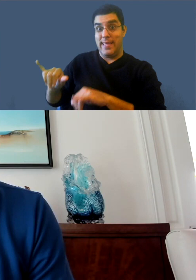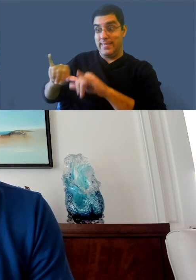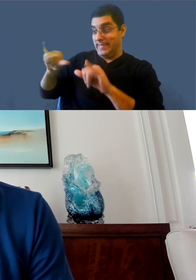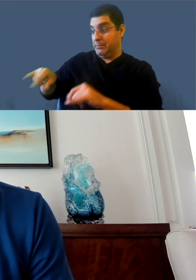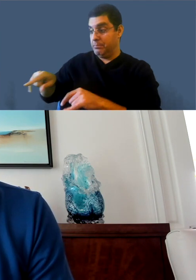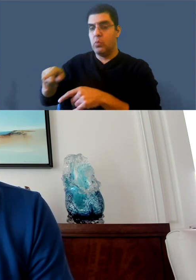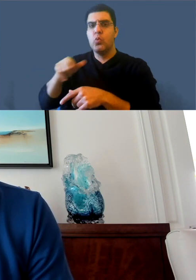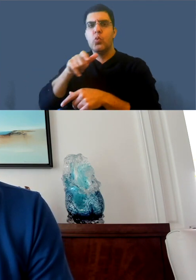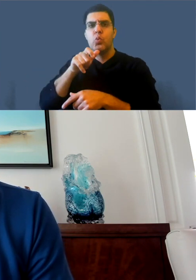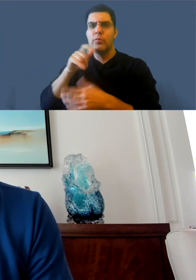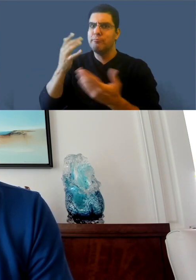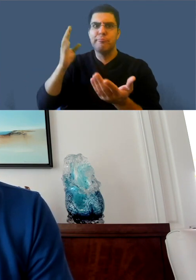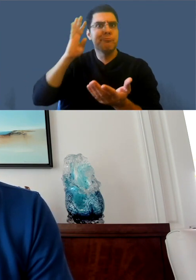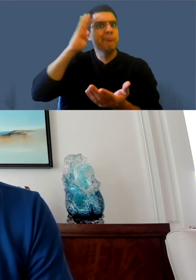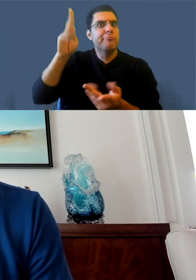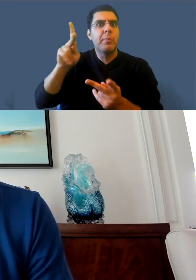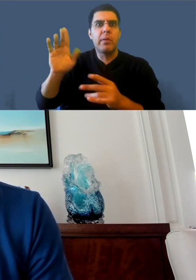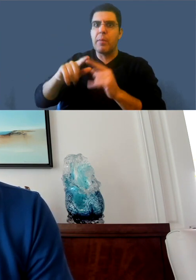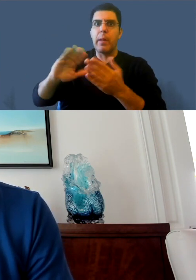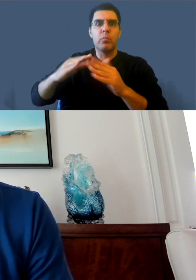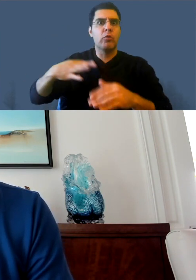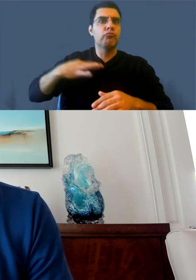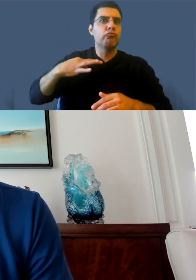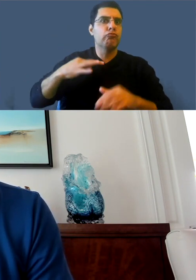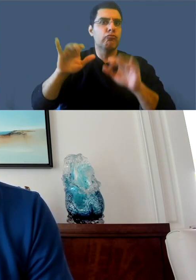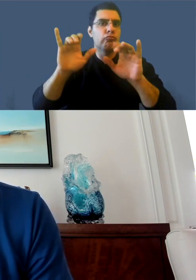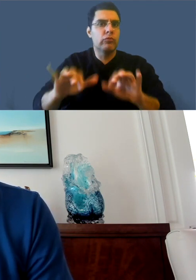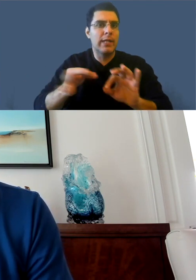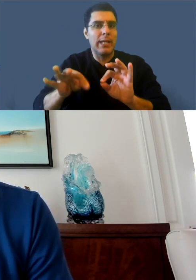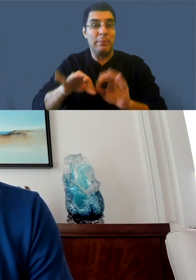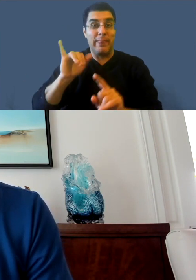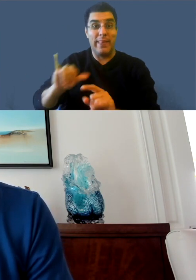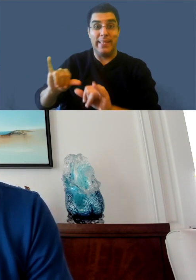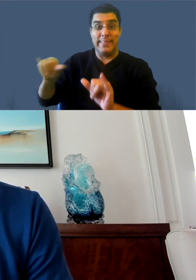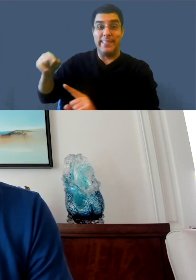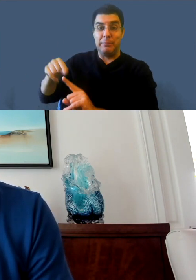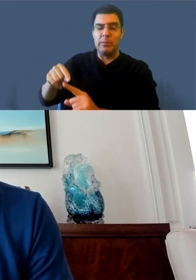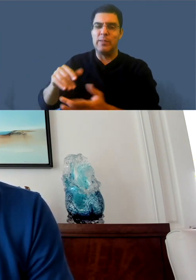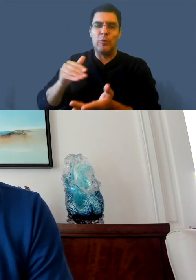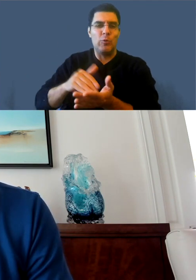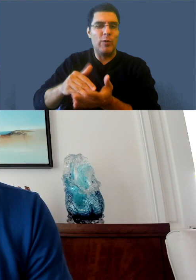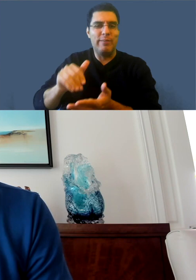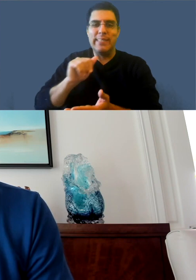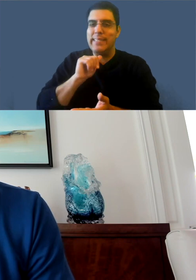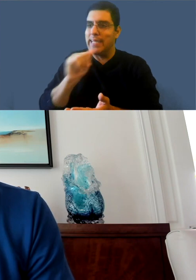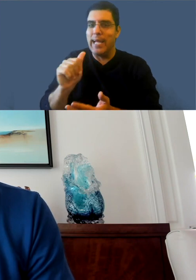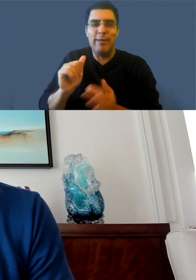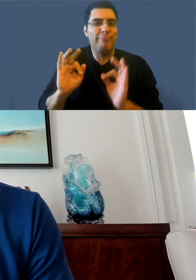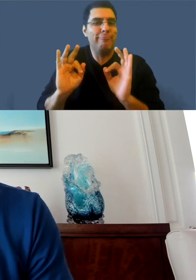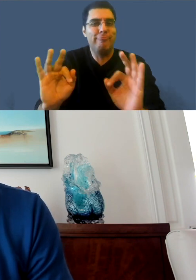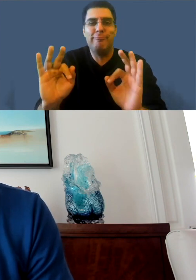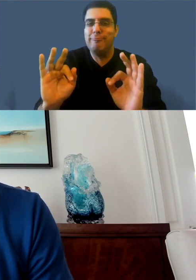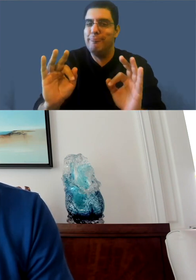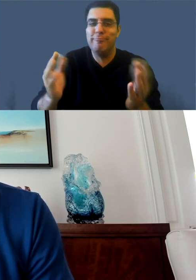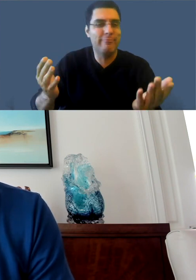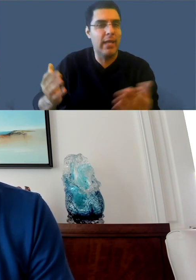So again, the source of captions that's human captions from the creator is unchanged